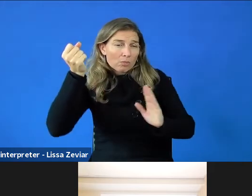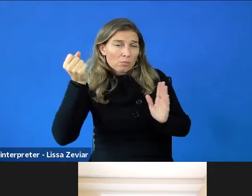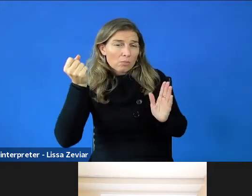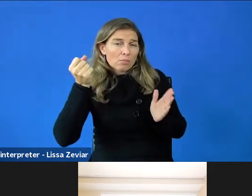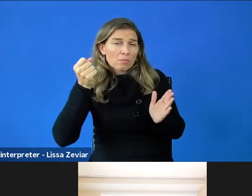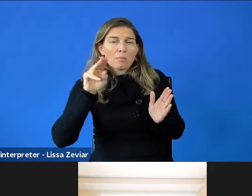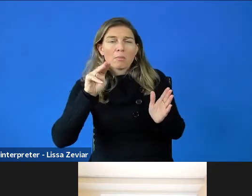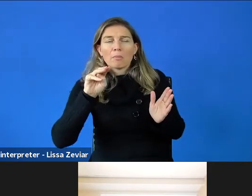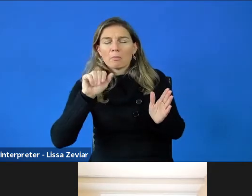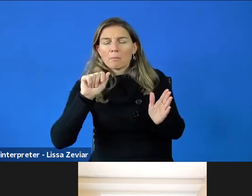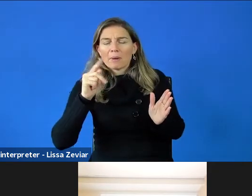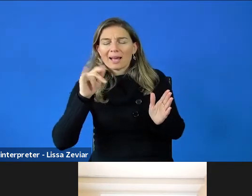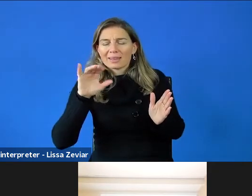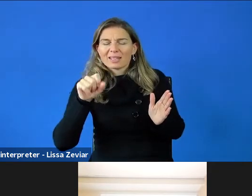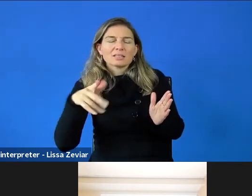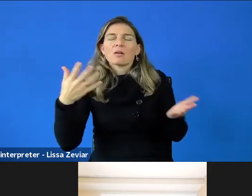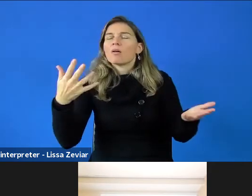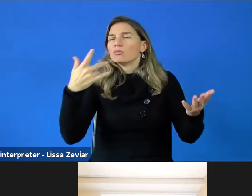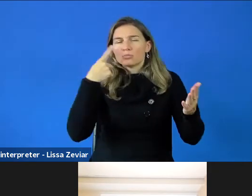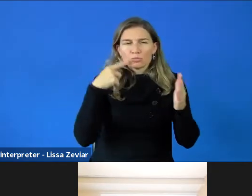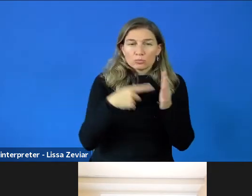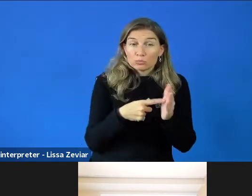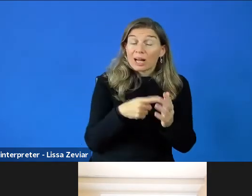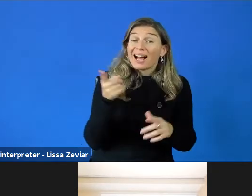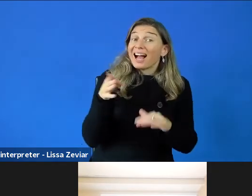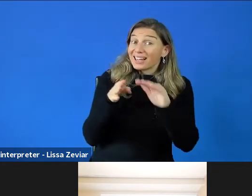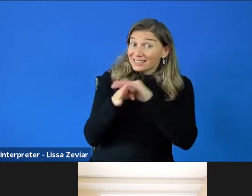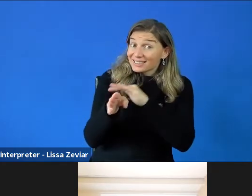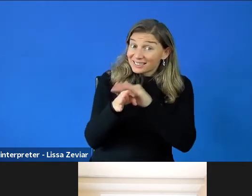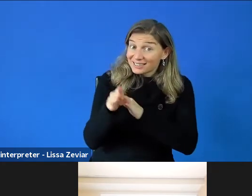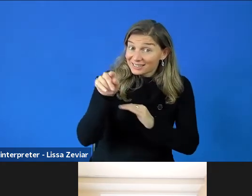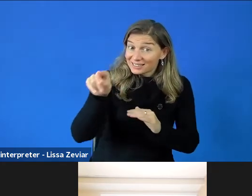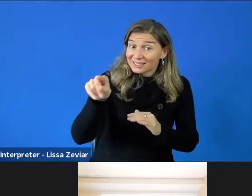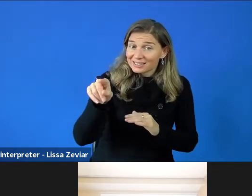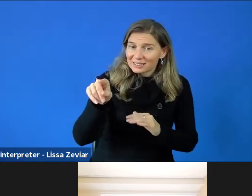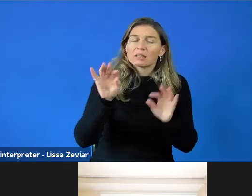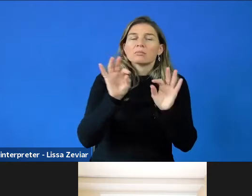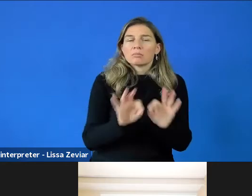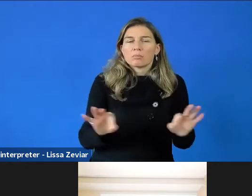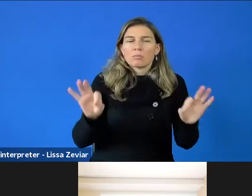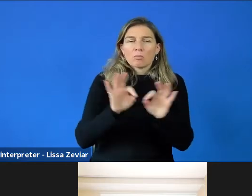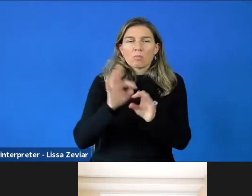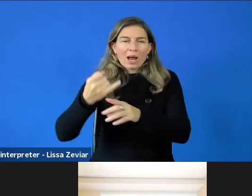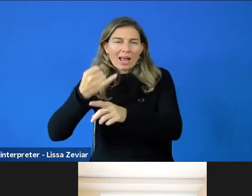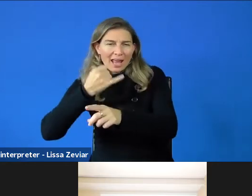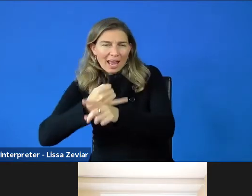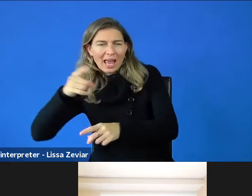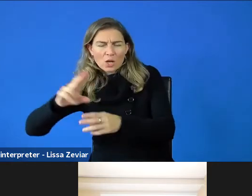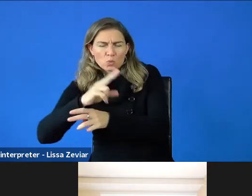Okay, if it is going to be for accessibility, you have the end-user using what you are developing.